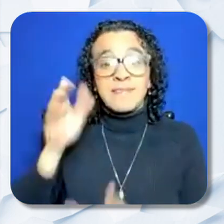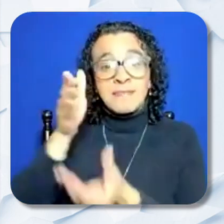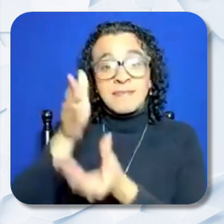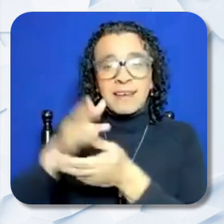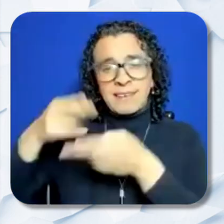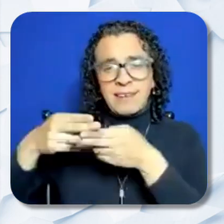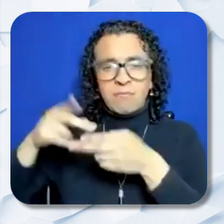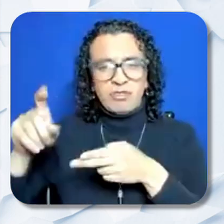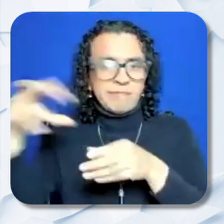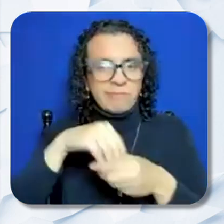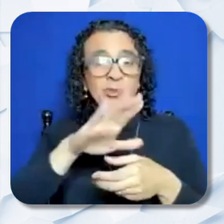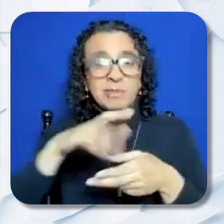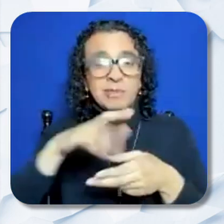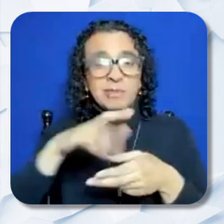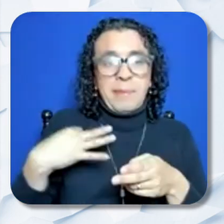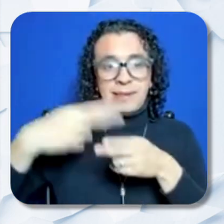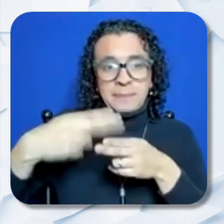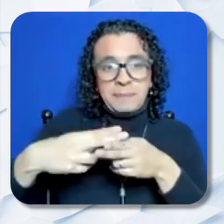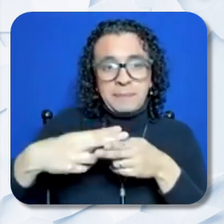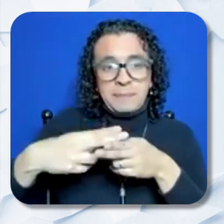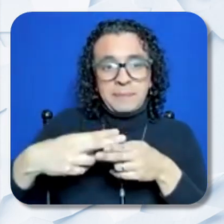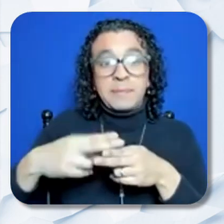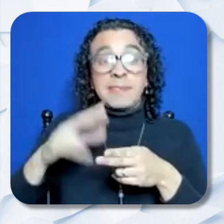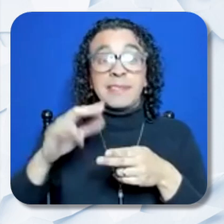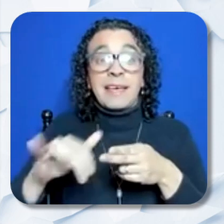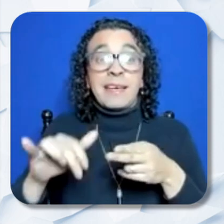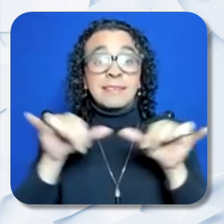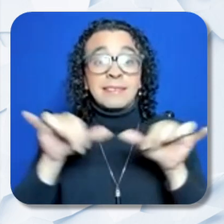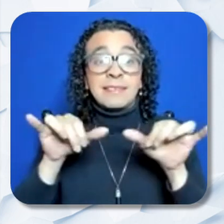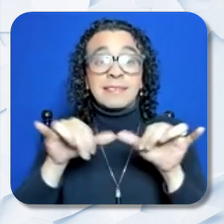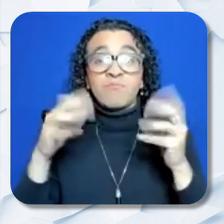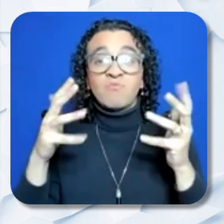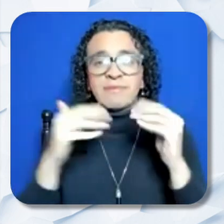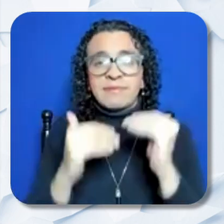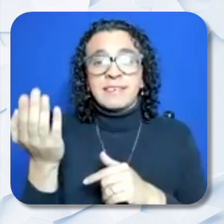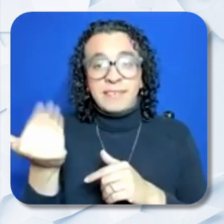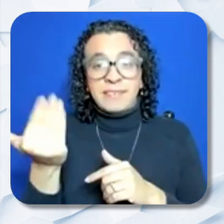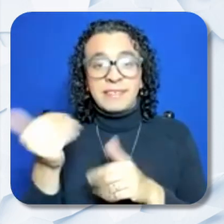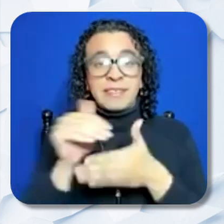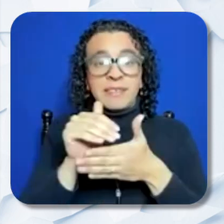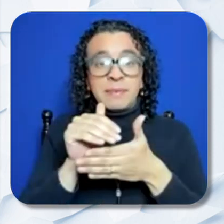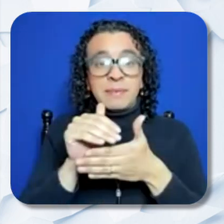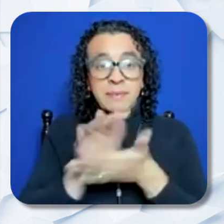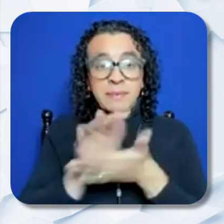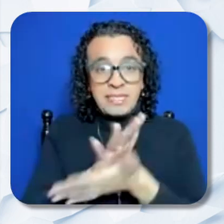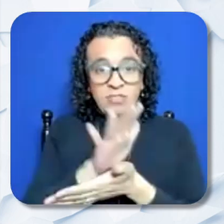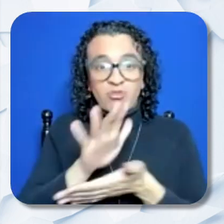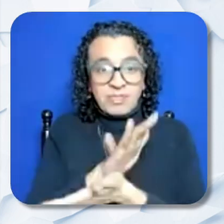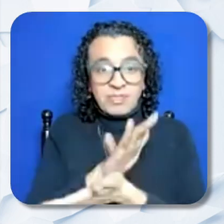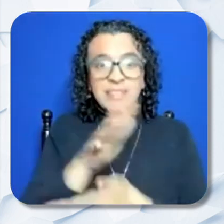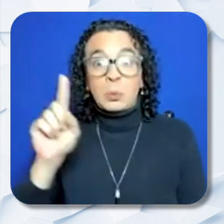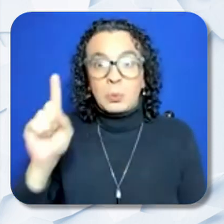name. The file size is limited to 15 pages and 1 MB. Applicants may separately attach supporting